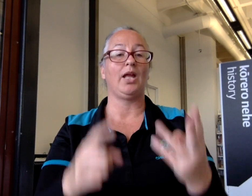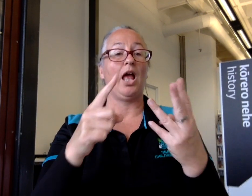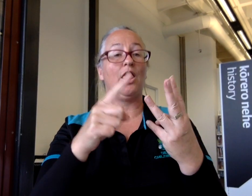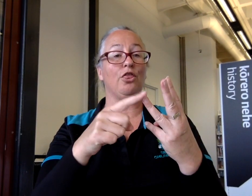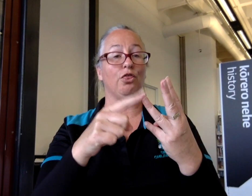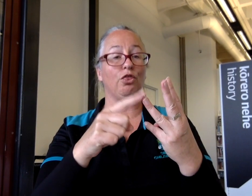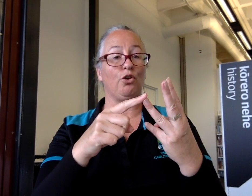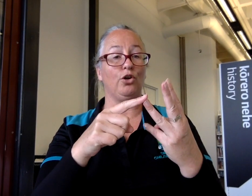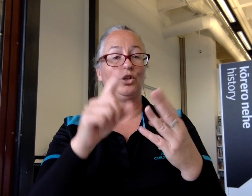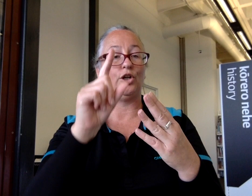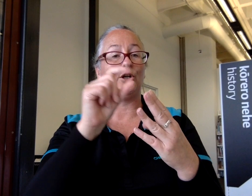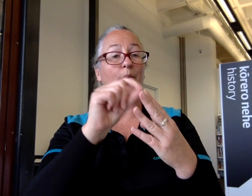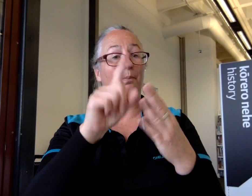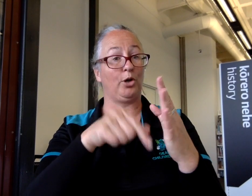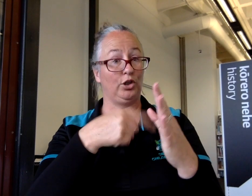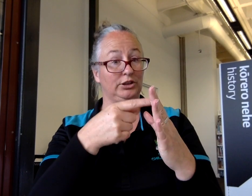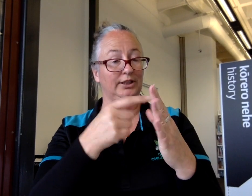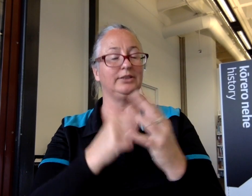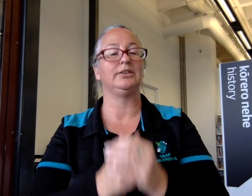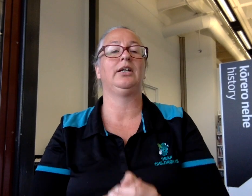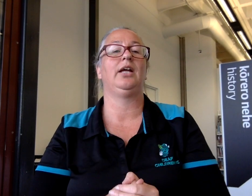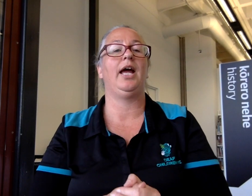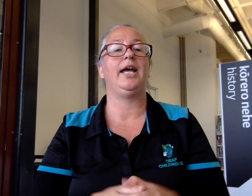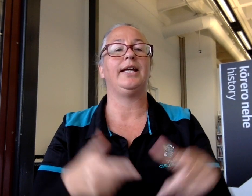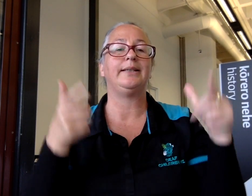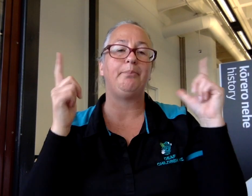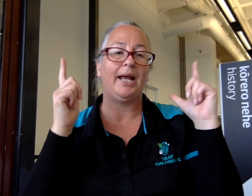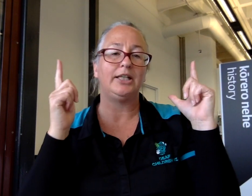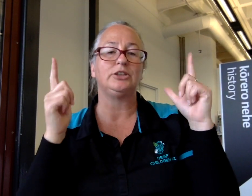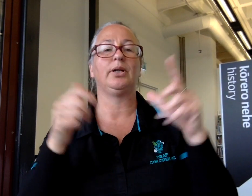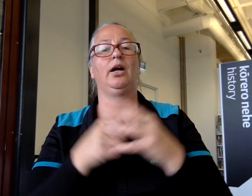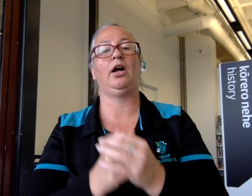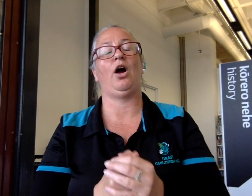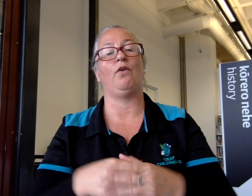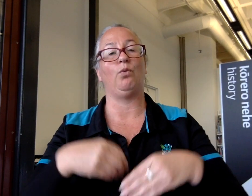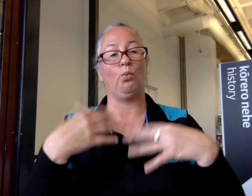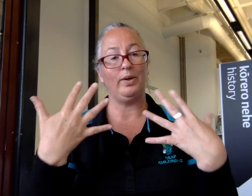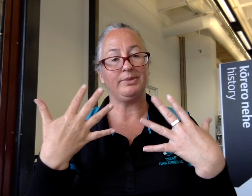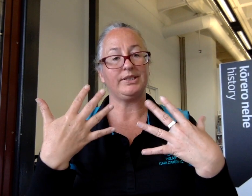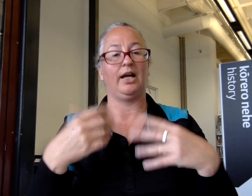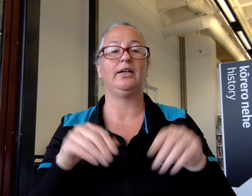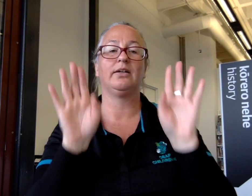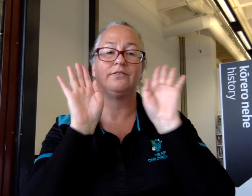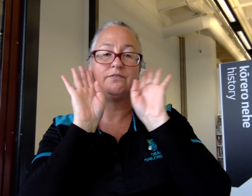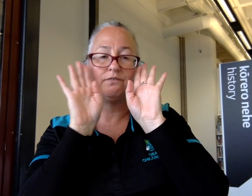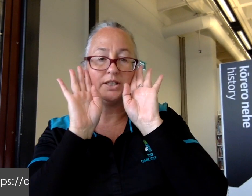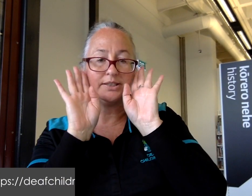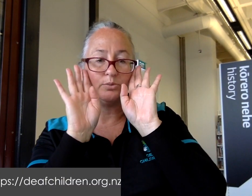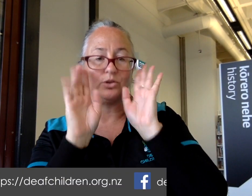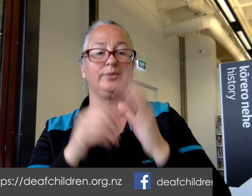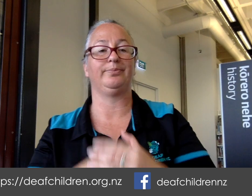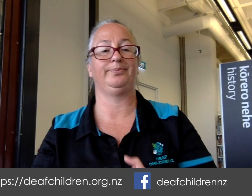Third project? Management of the website and Facebook page.